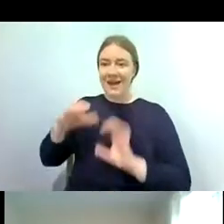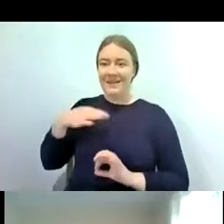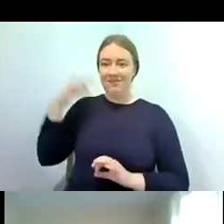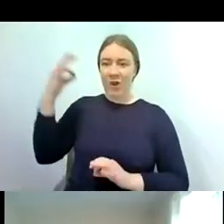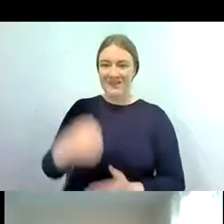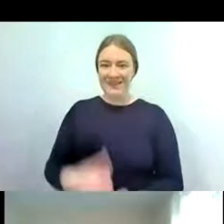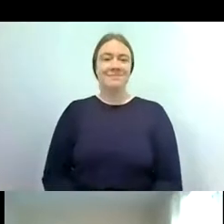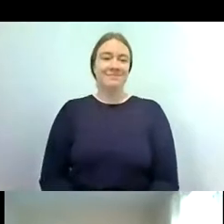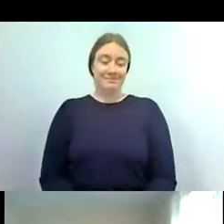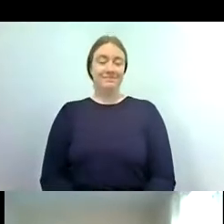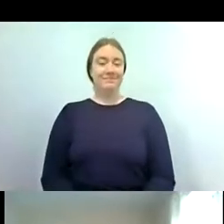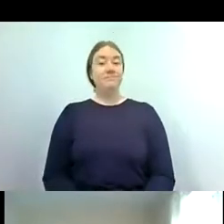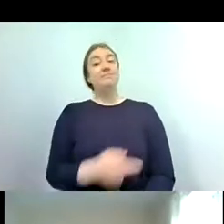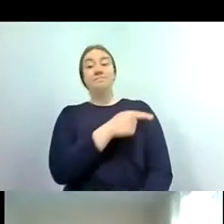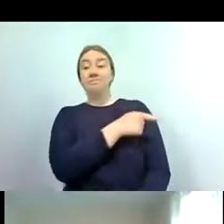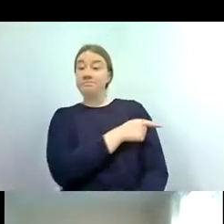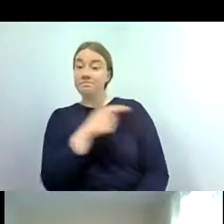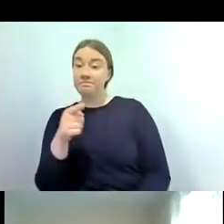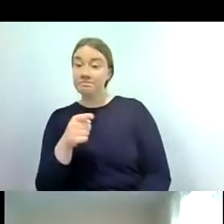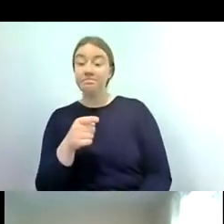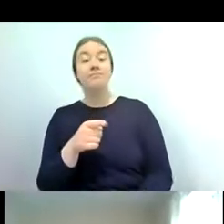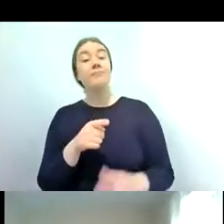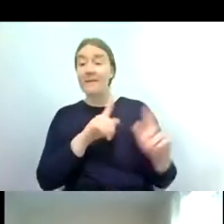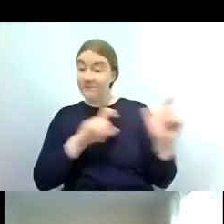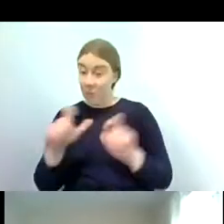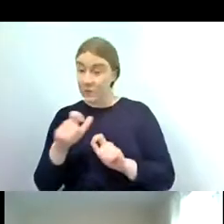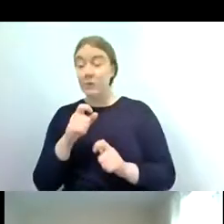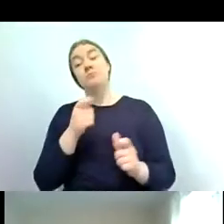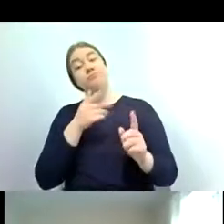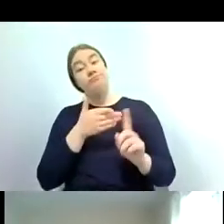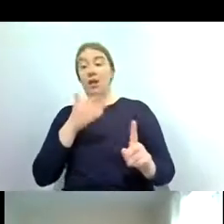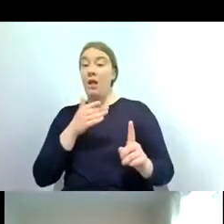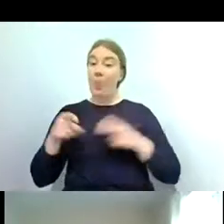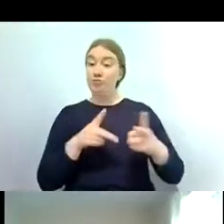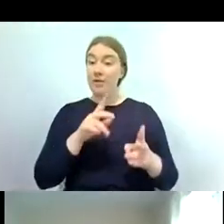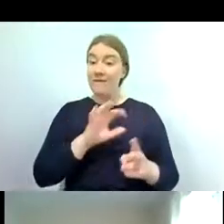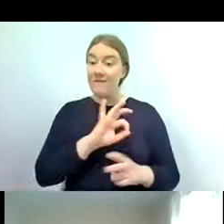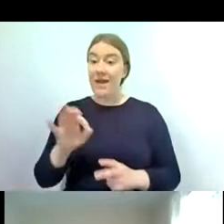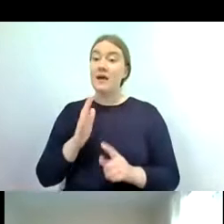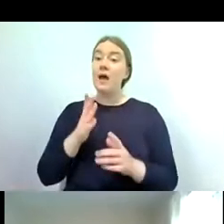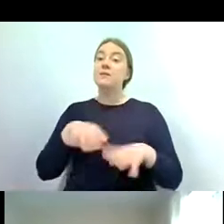so these are the river flies that i am talking about so if we go from left to right on the left